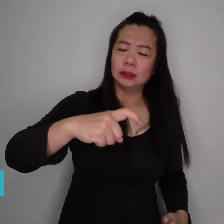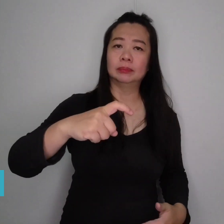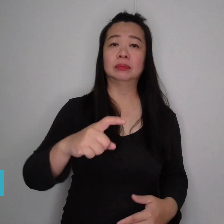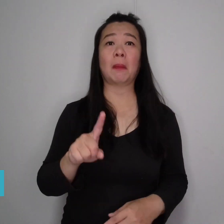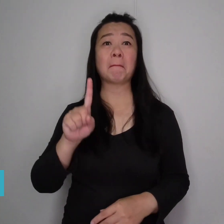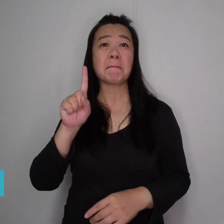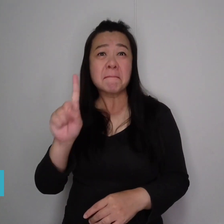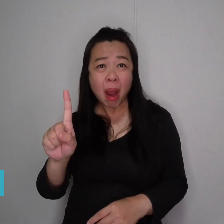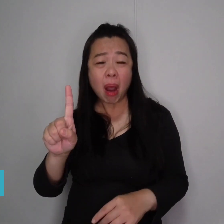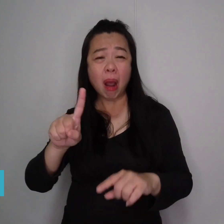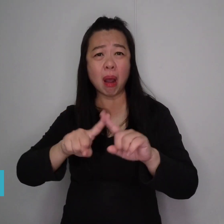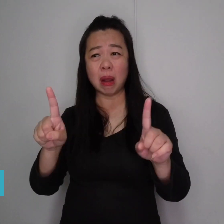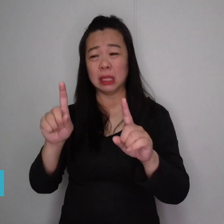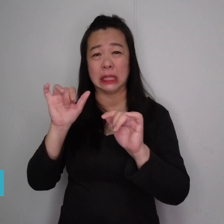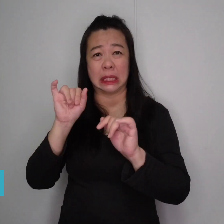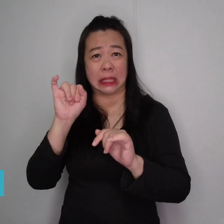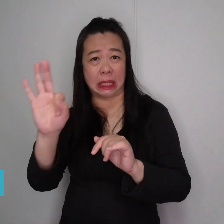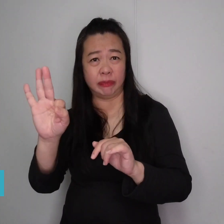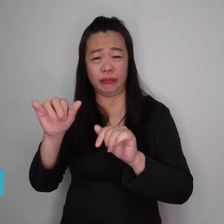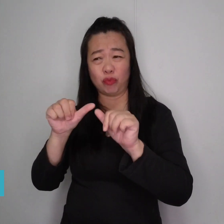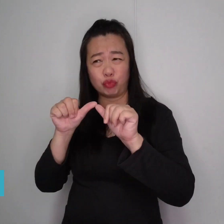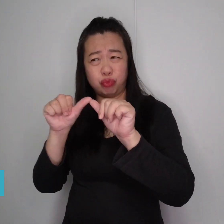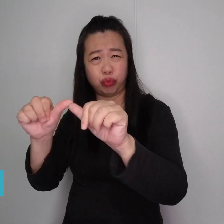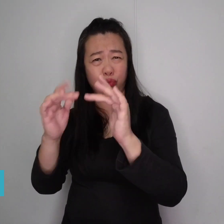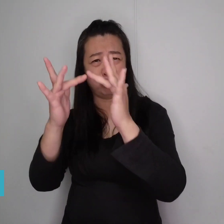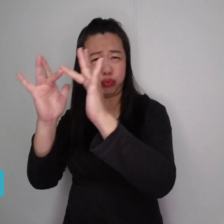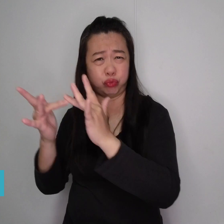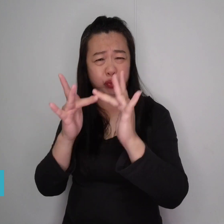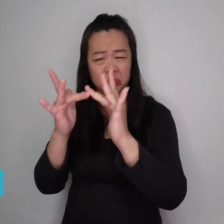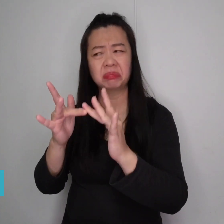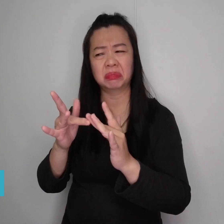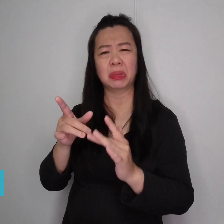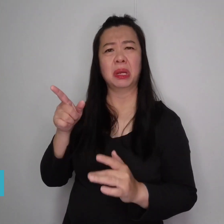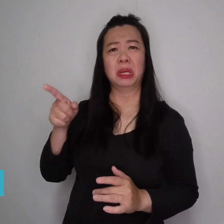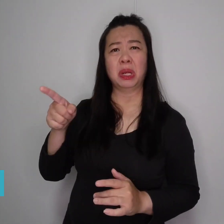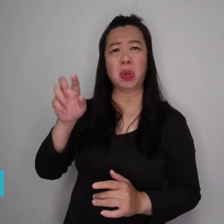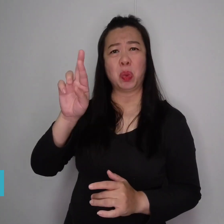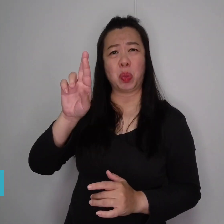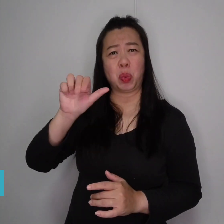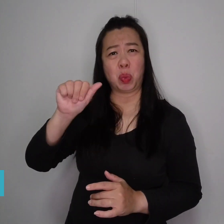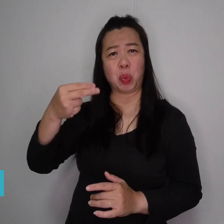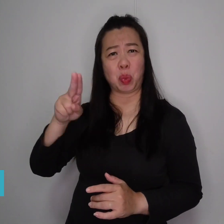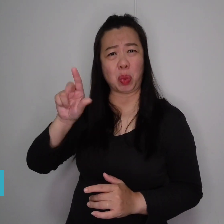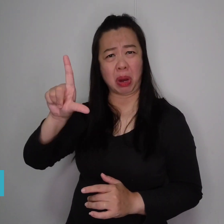is important for him to return to in-person education.